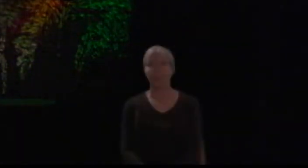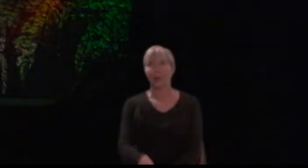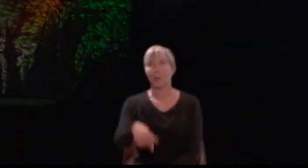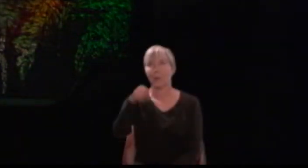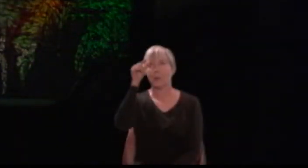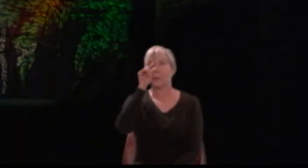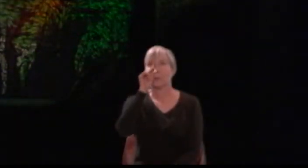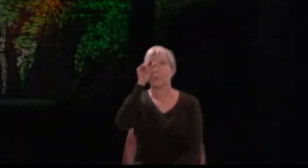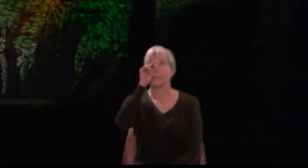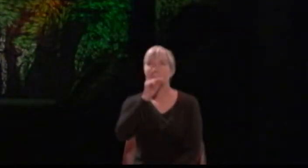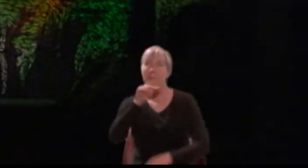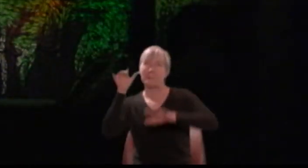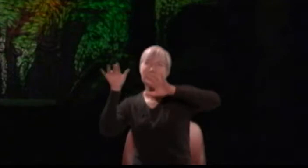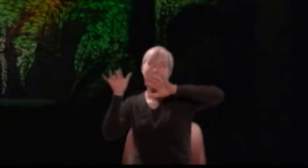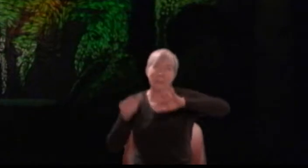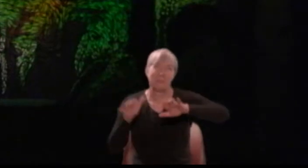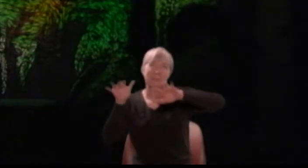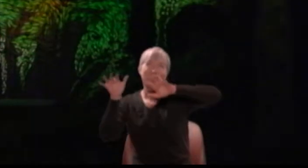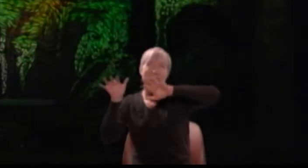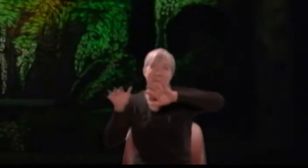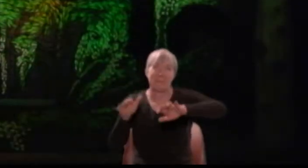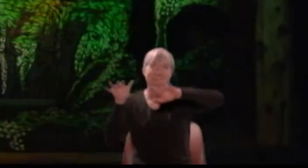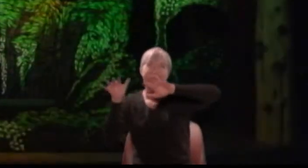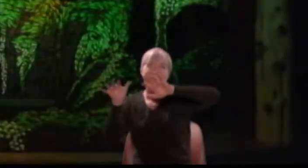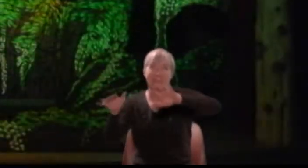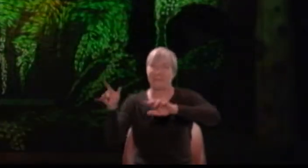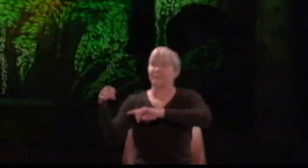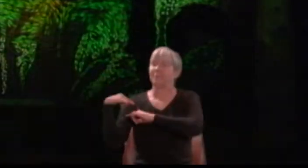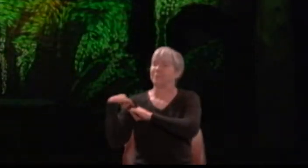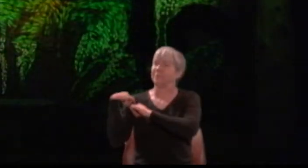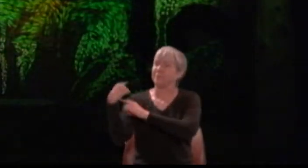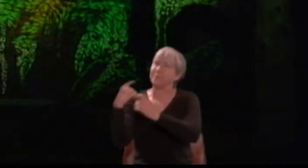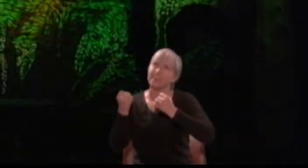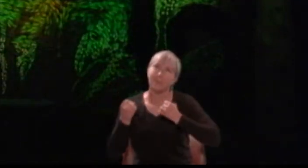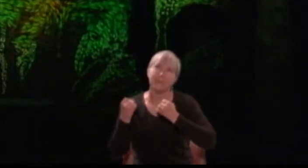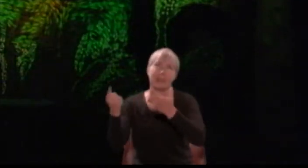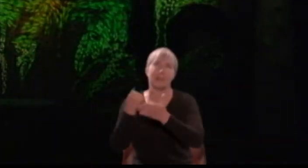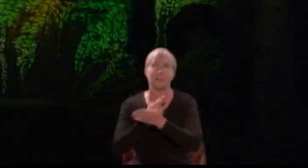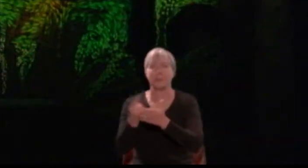It has been storming in Athens for weeks and the rain will not stop.